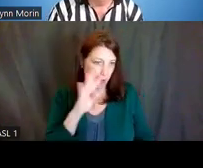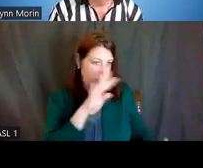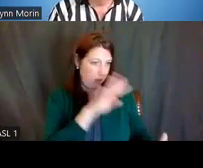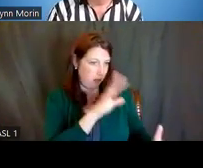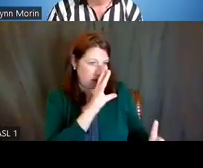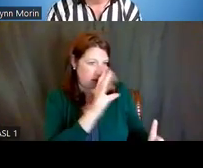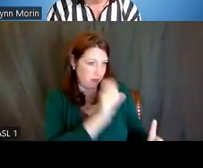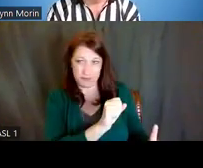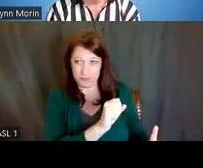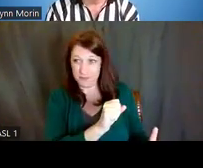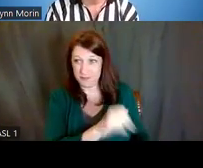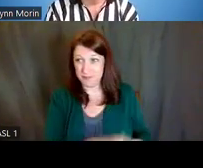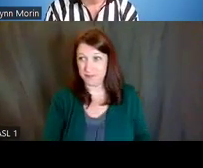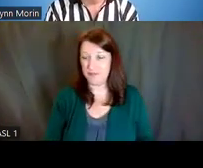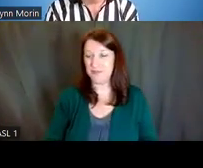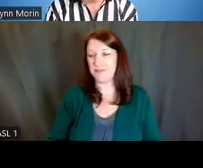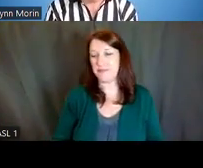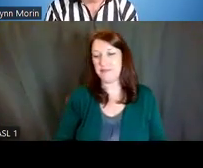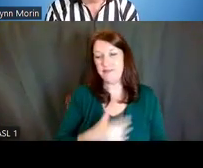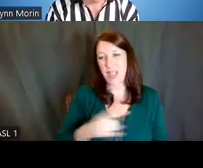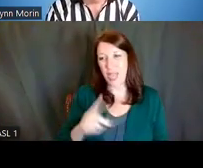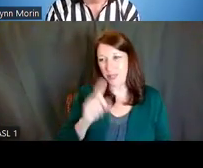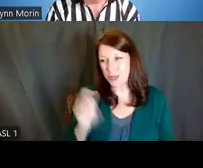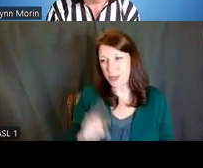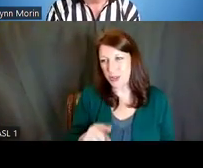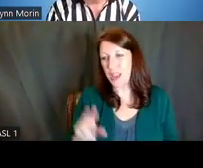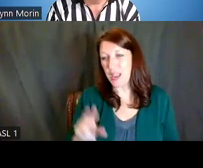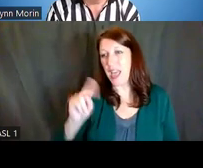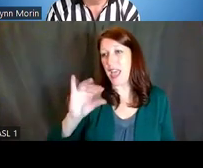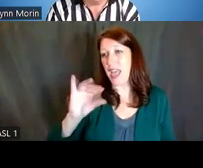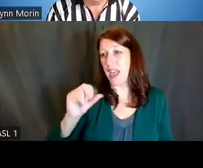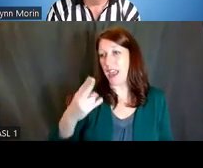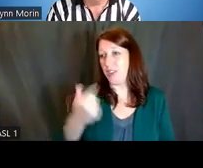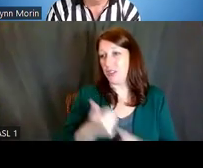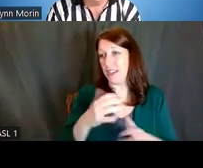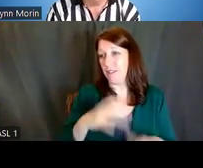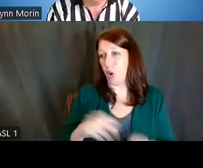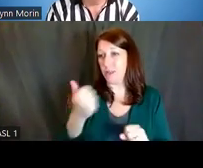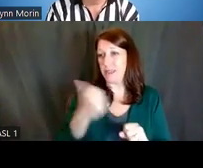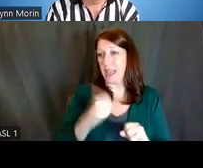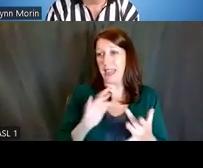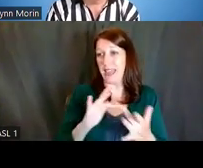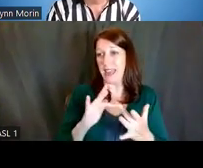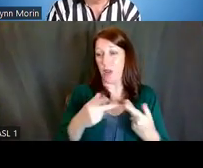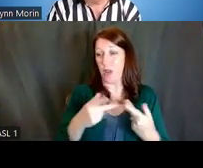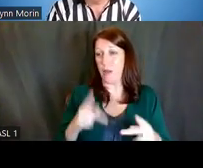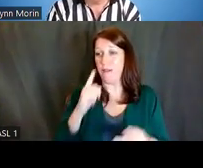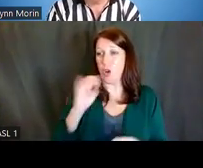Lynn Morin: So here's an interesting question. Does the NIH host any networking opportunities for early career researchers?